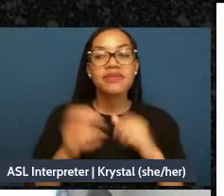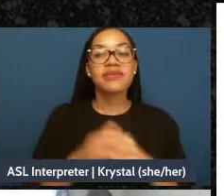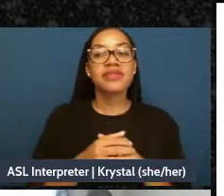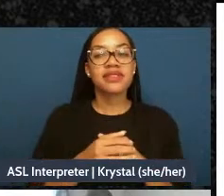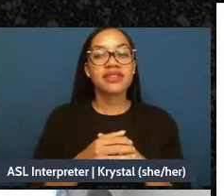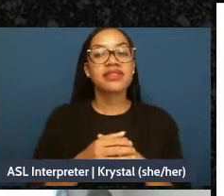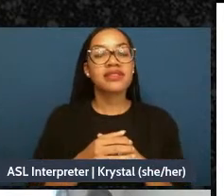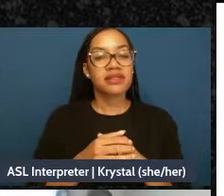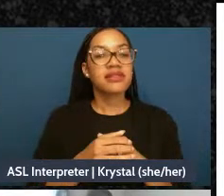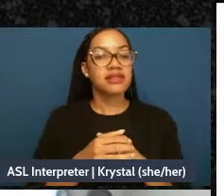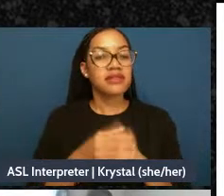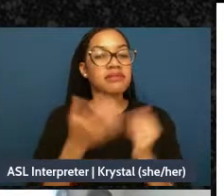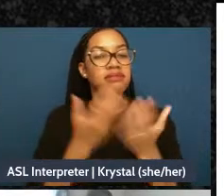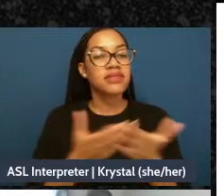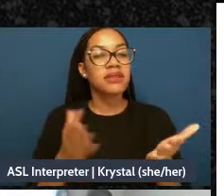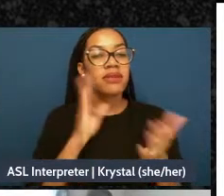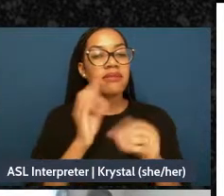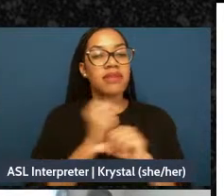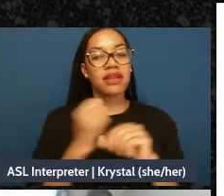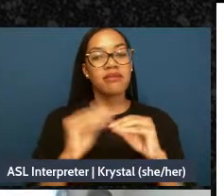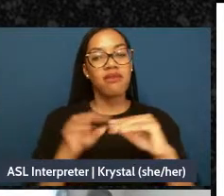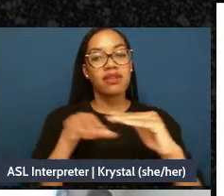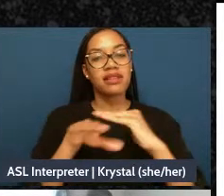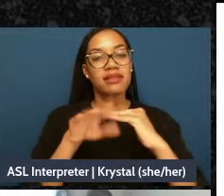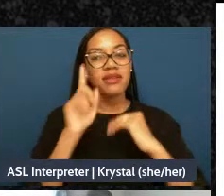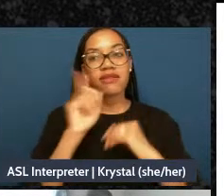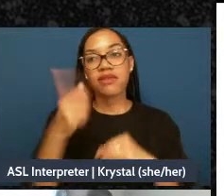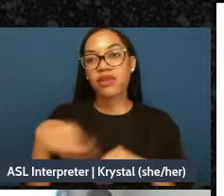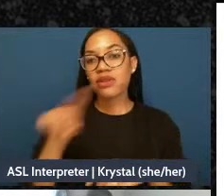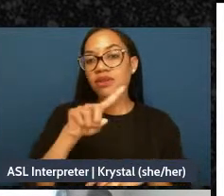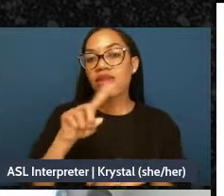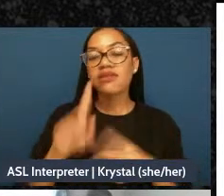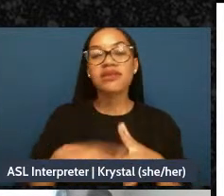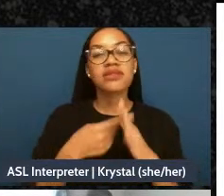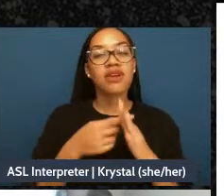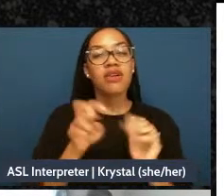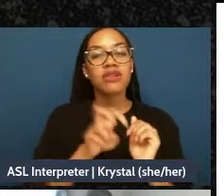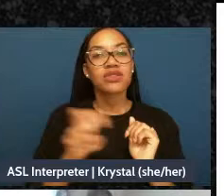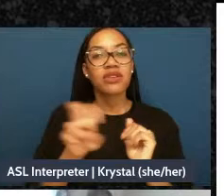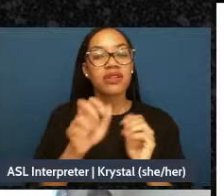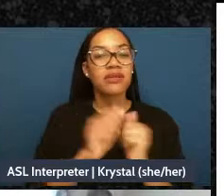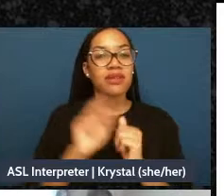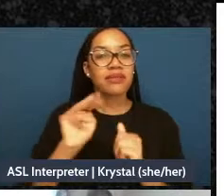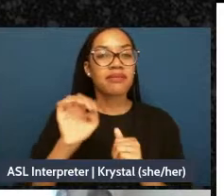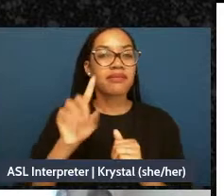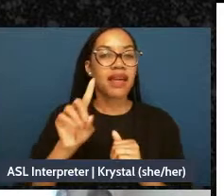accessible for you to start your journey with Mad Map, so don't worry about that, we got your back.